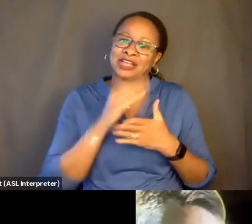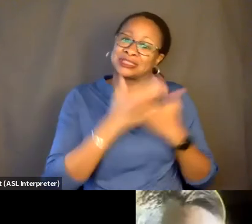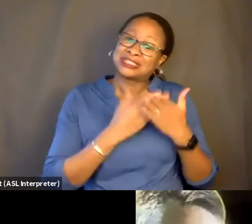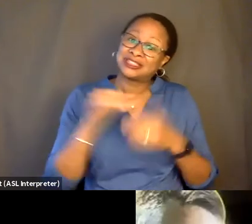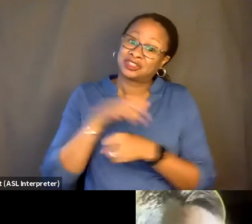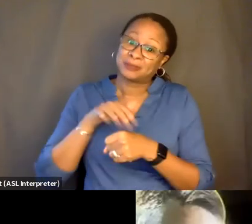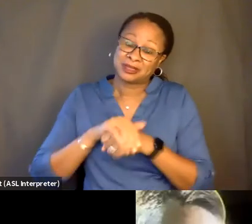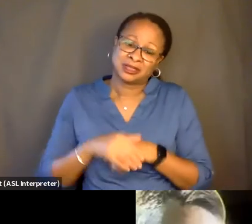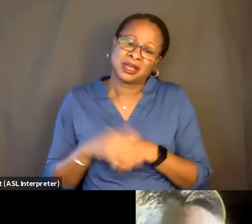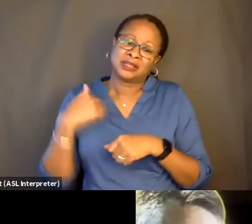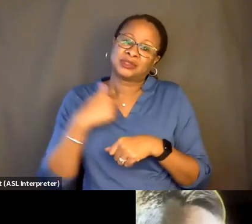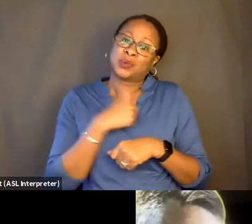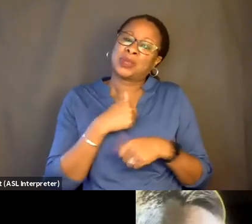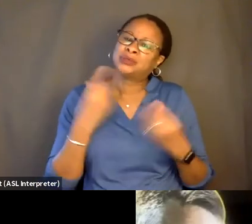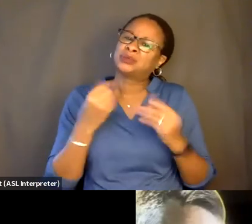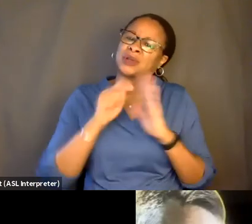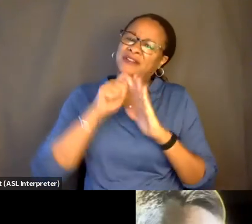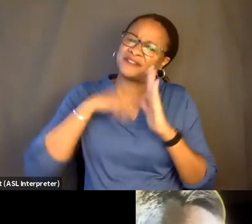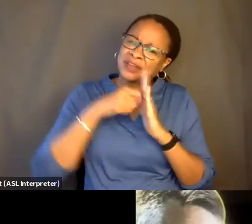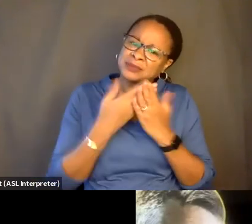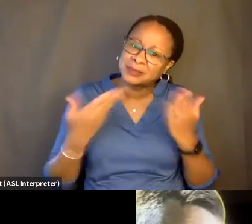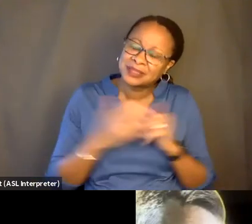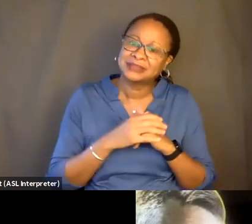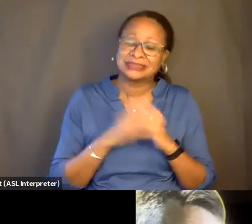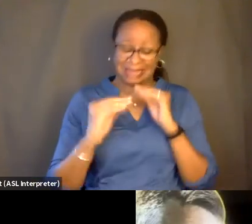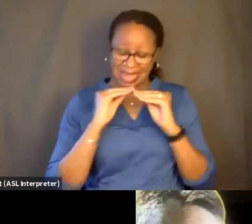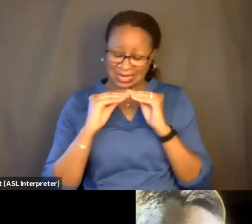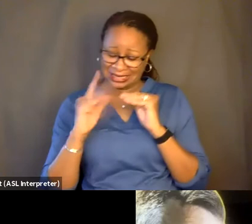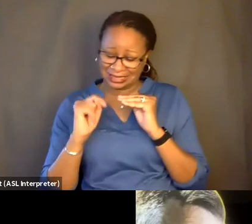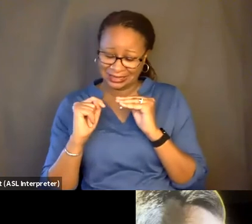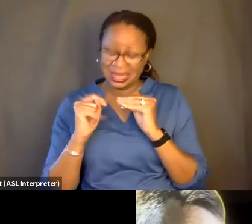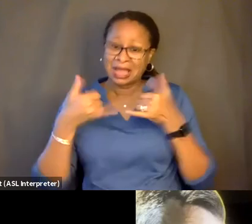So we would film something, edit it, play around with the sound design of it, and then